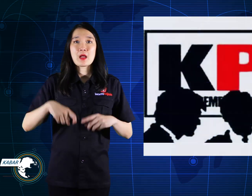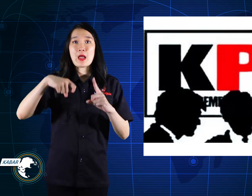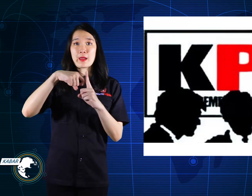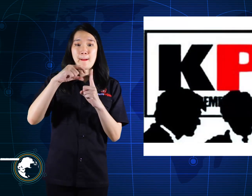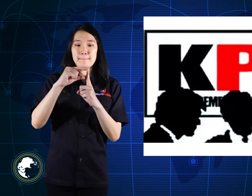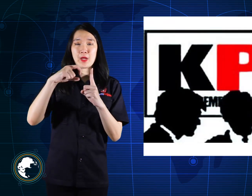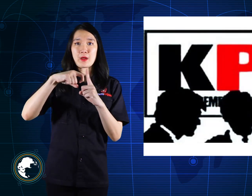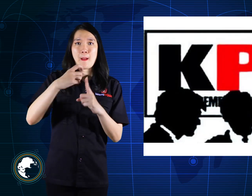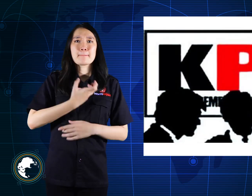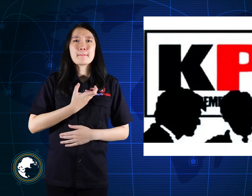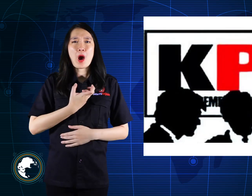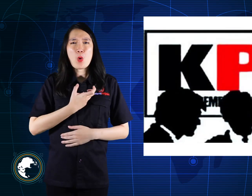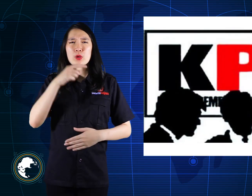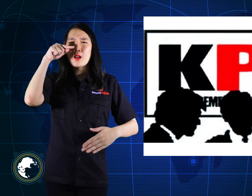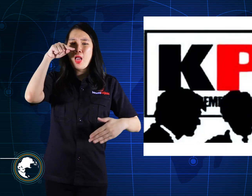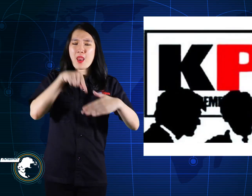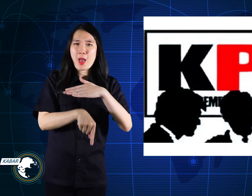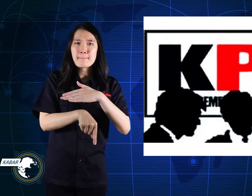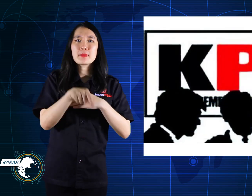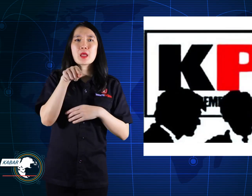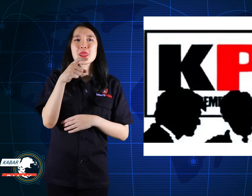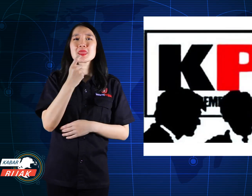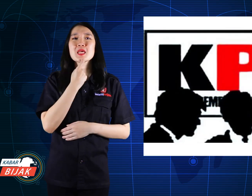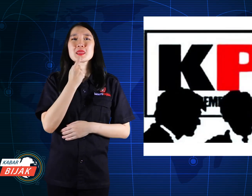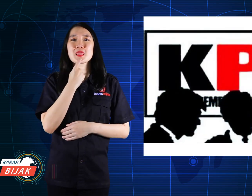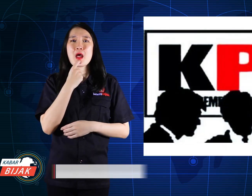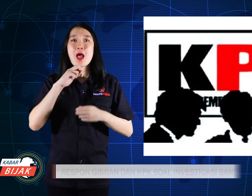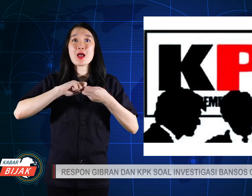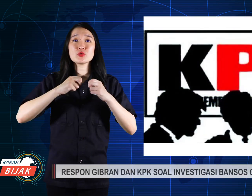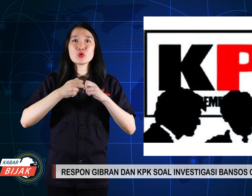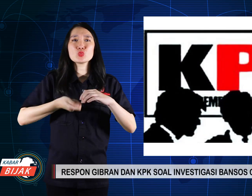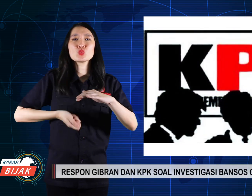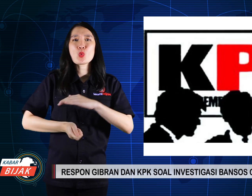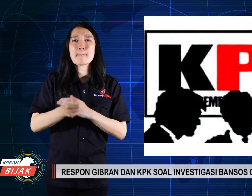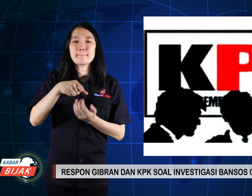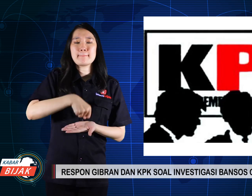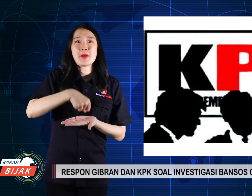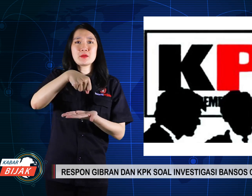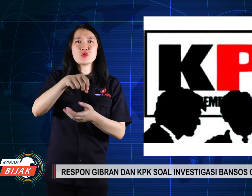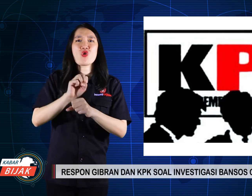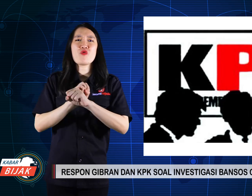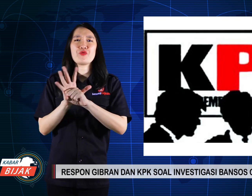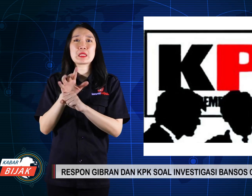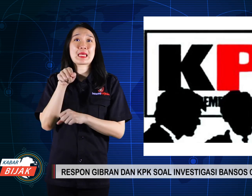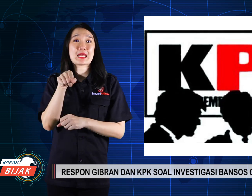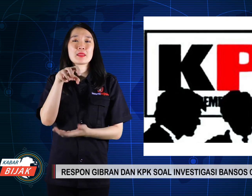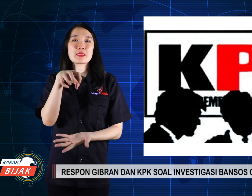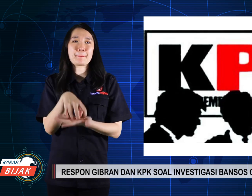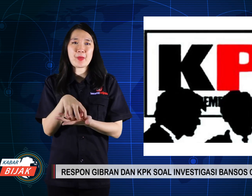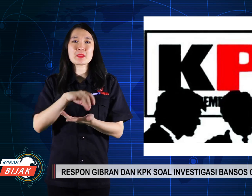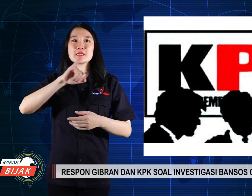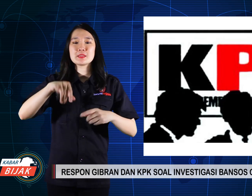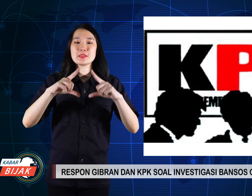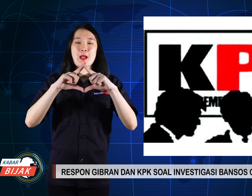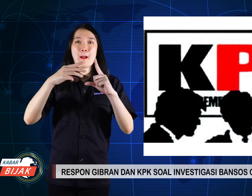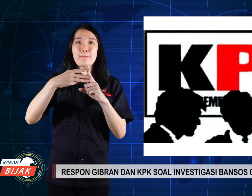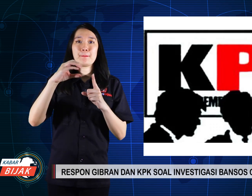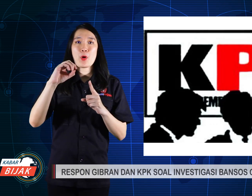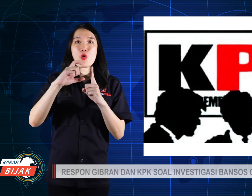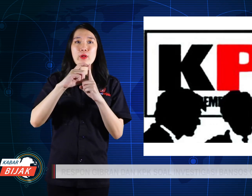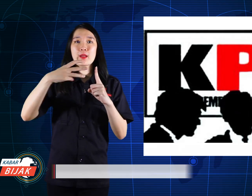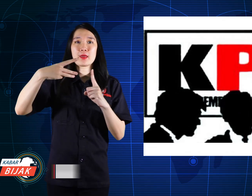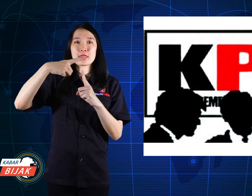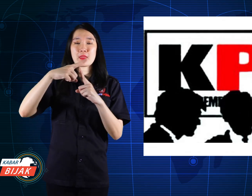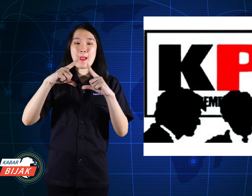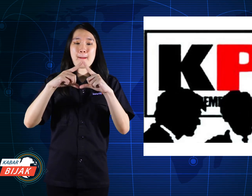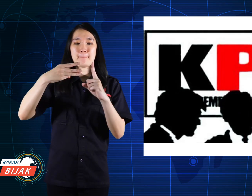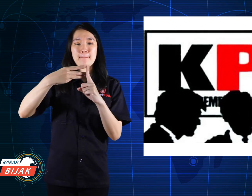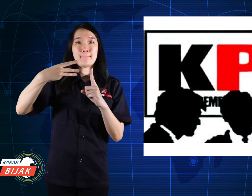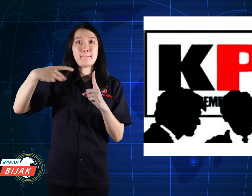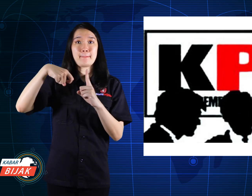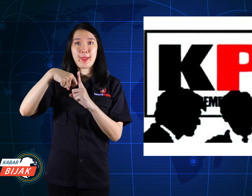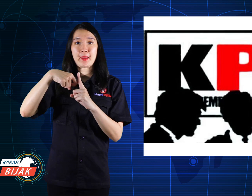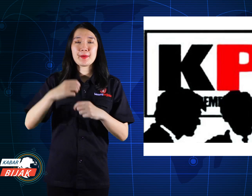The KPK will explore the bribery case for the covid social assistance in the Jabodetabek area.